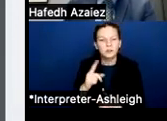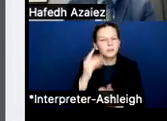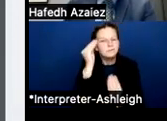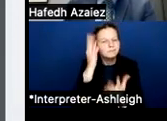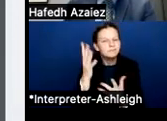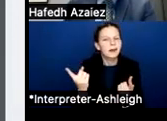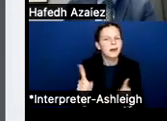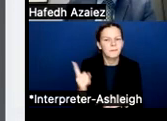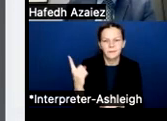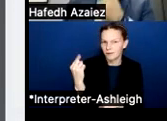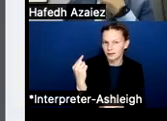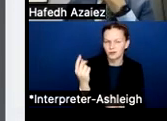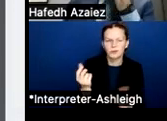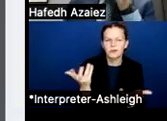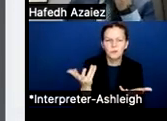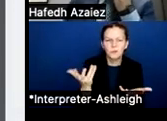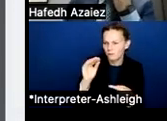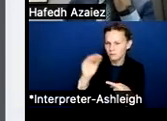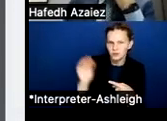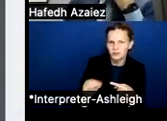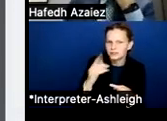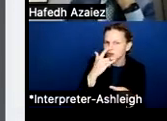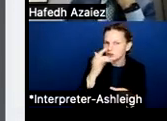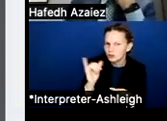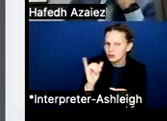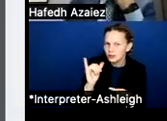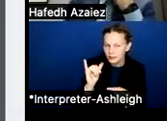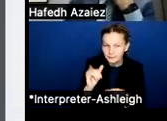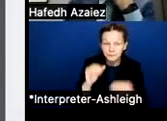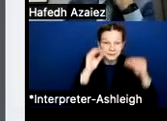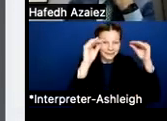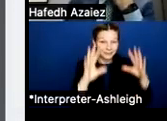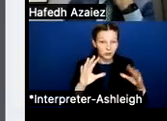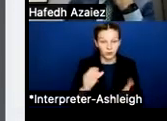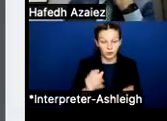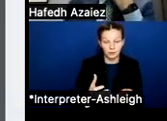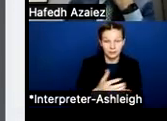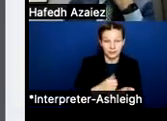and the percentages involved just before we get to the next slide, the teacher salary increase last year was a minimum